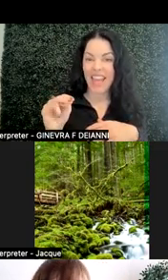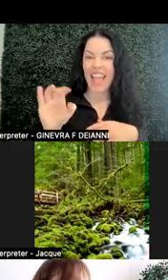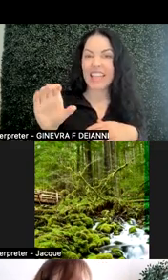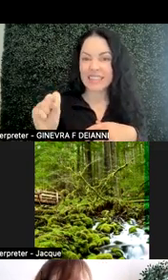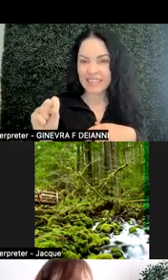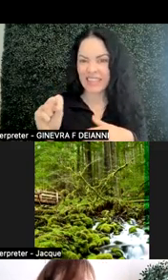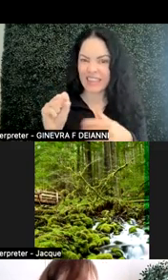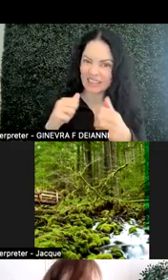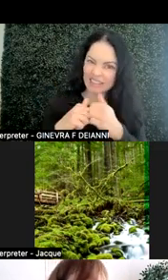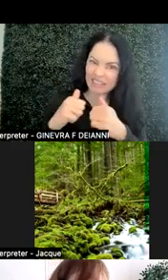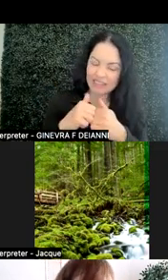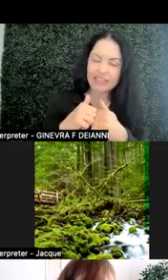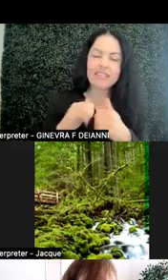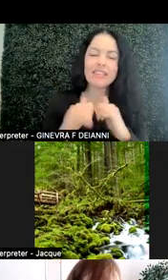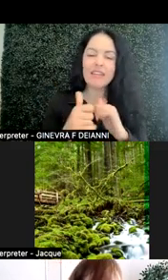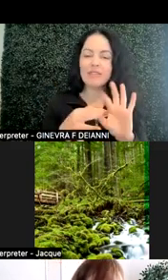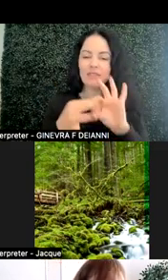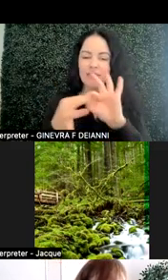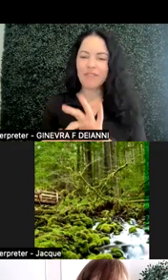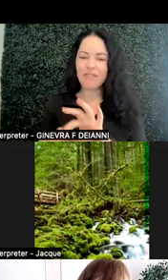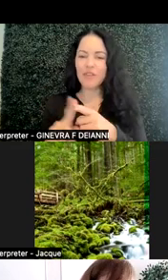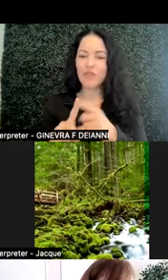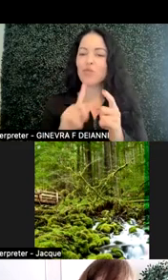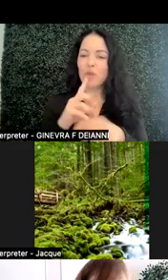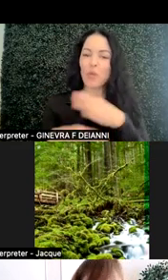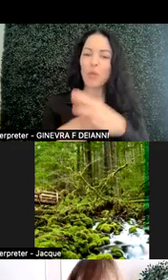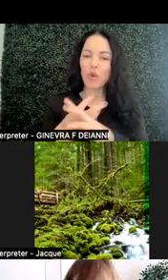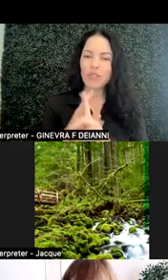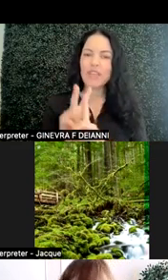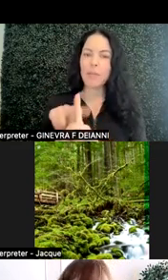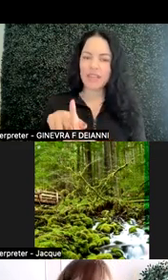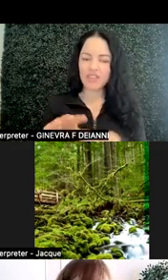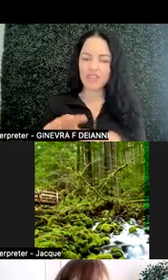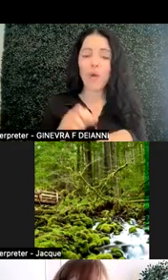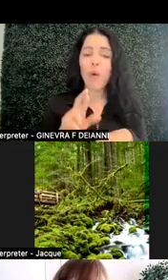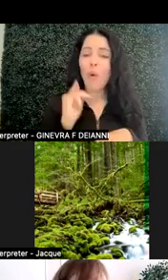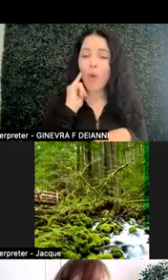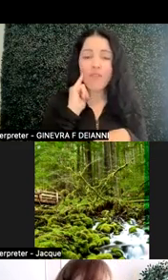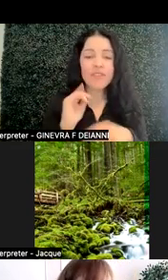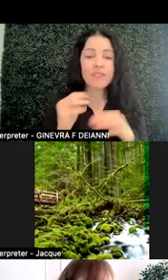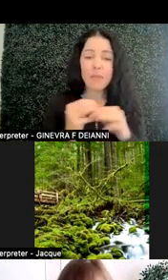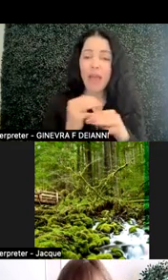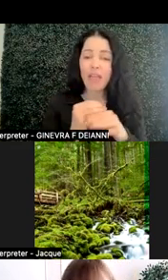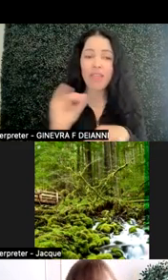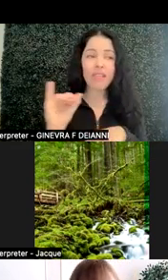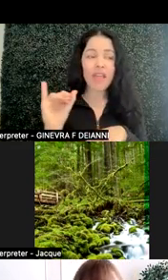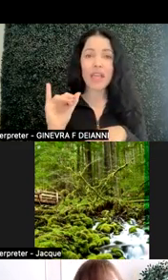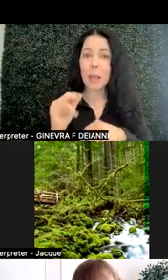And then how you can tie that into real-world applications. Or if it's mathematics like building a bridge.